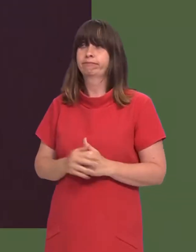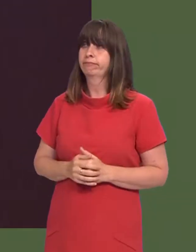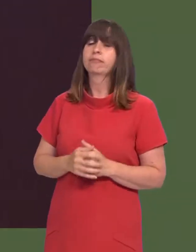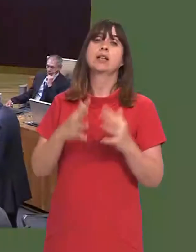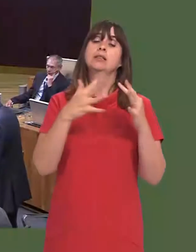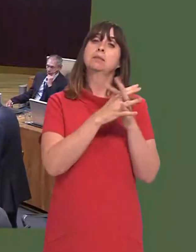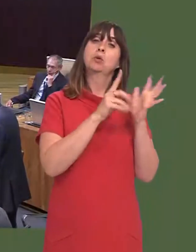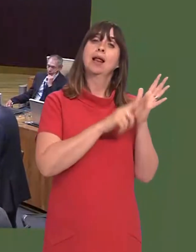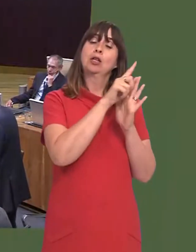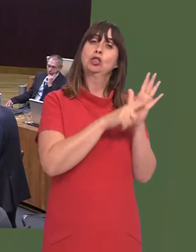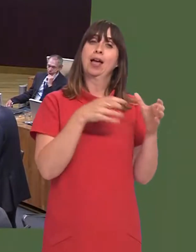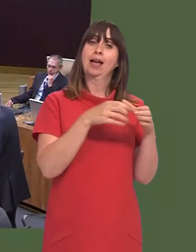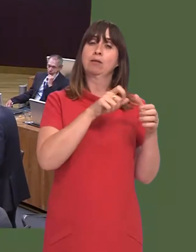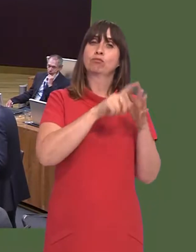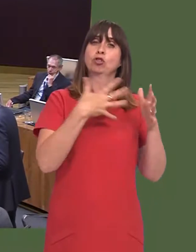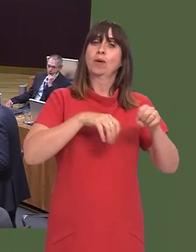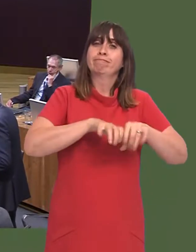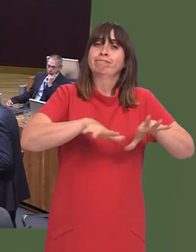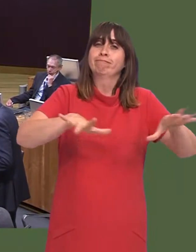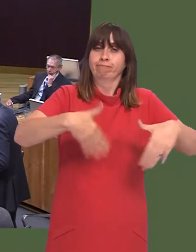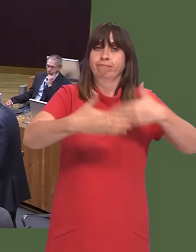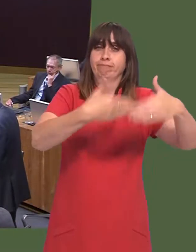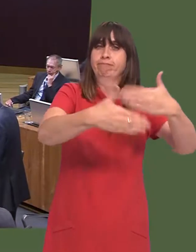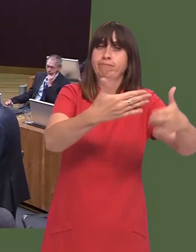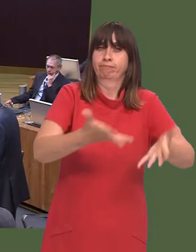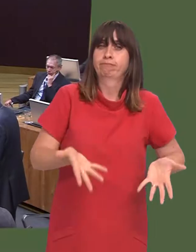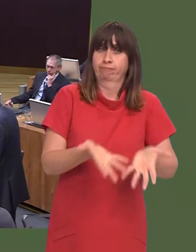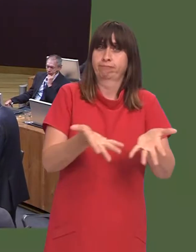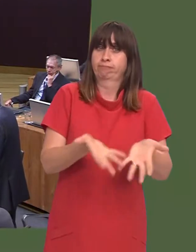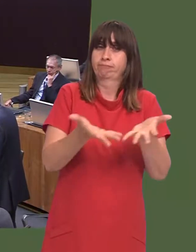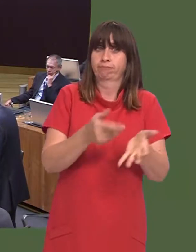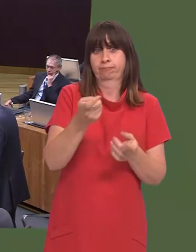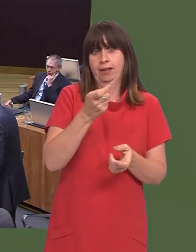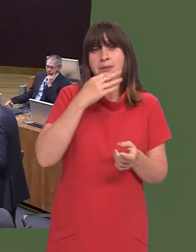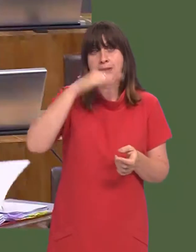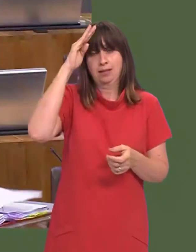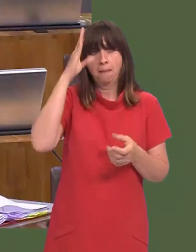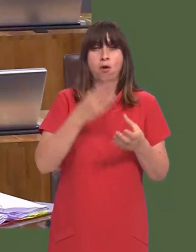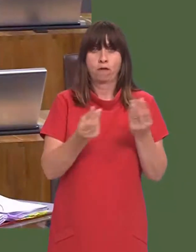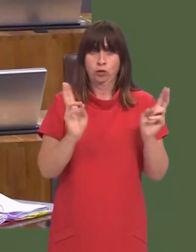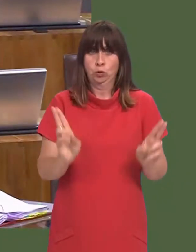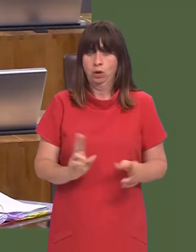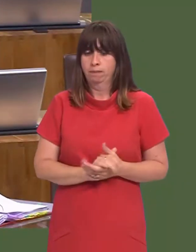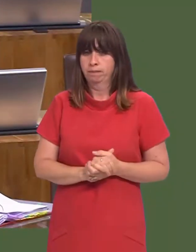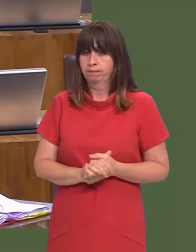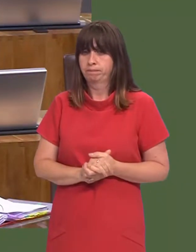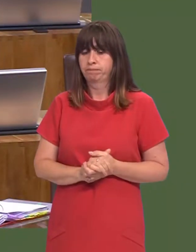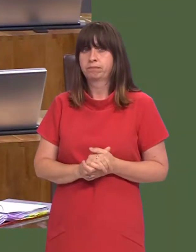Carwyn Jones: We are working with the WLGA in order to move the scheme forward, of course, in the coming summer holidays.